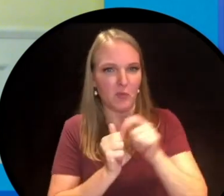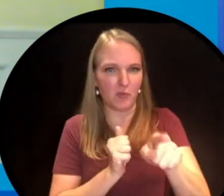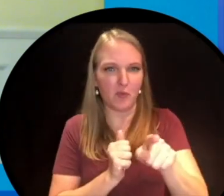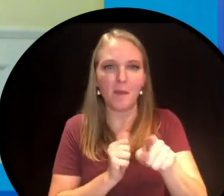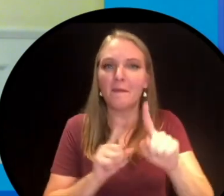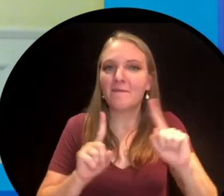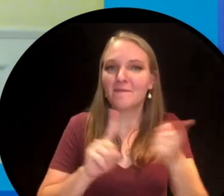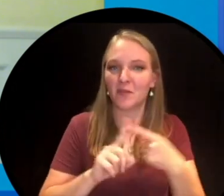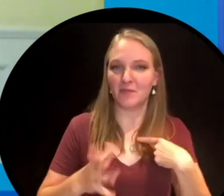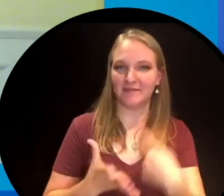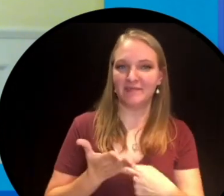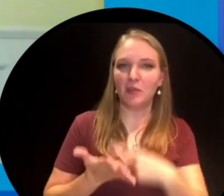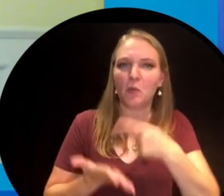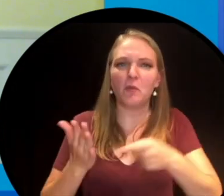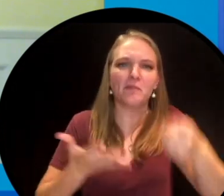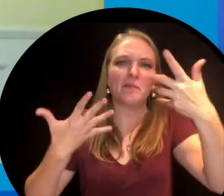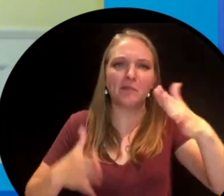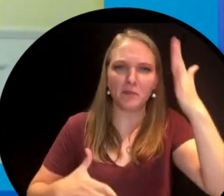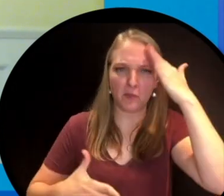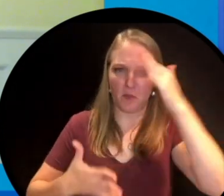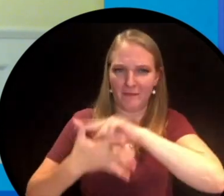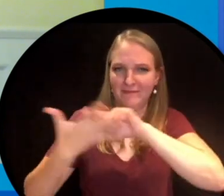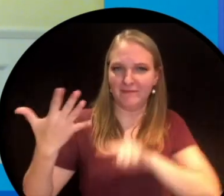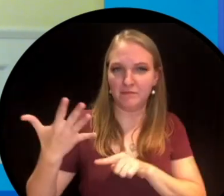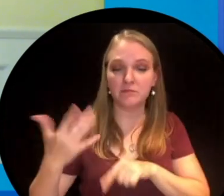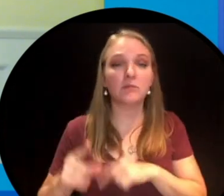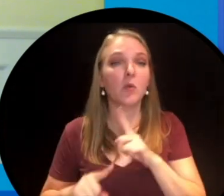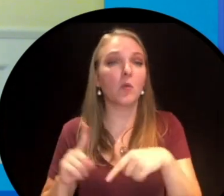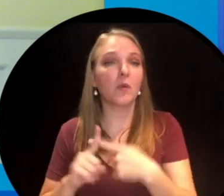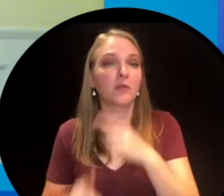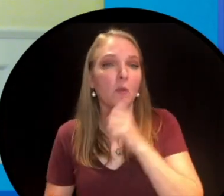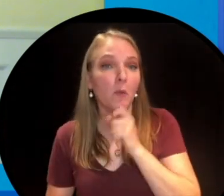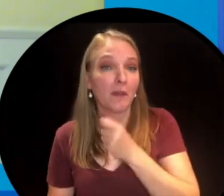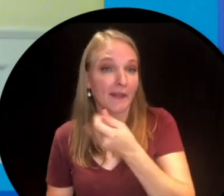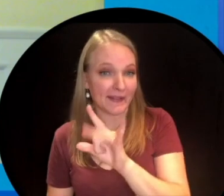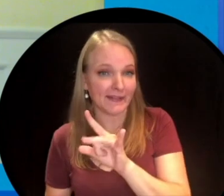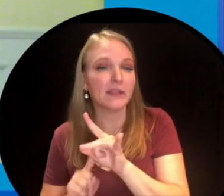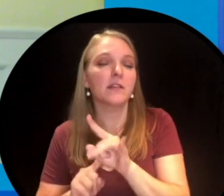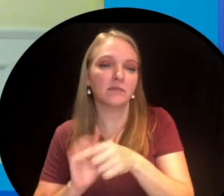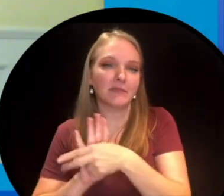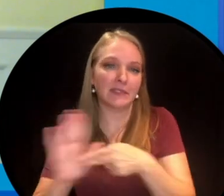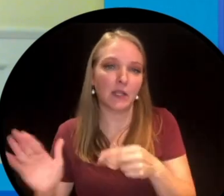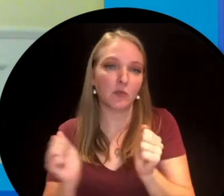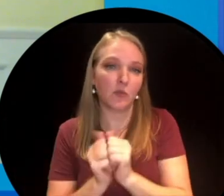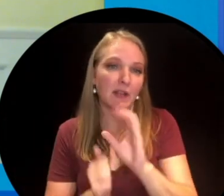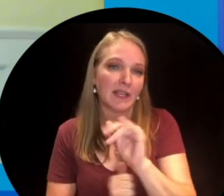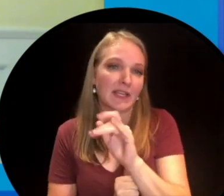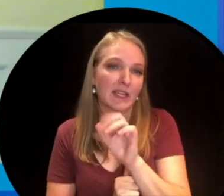you likely do know about Terry Fox. When Terry was 18, he was diagnosed with cancer and he had